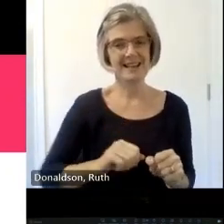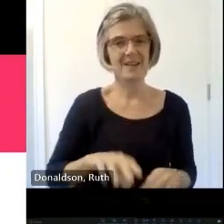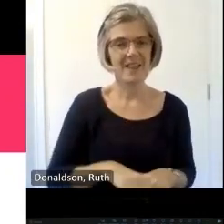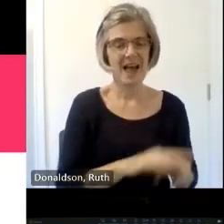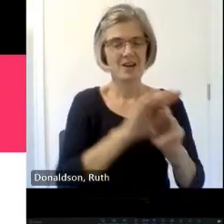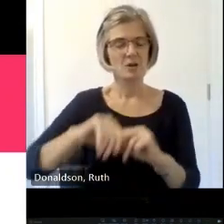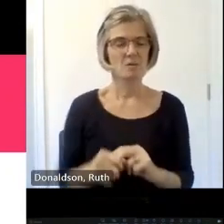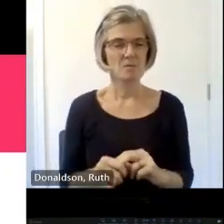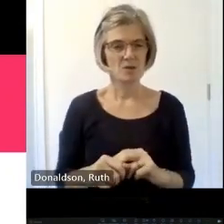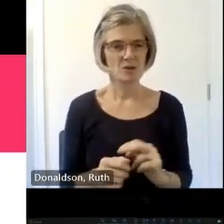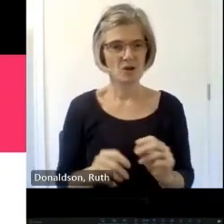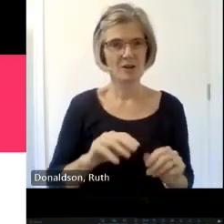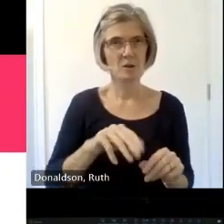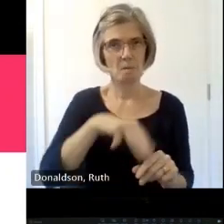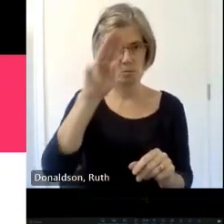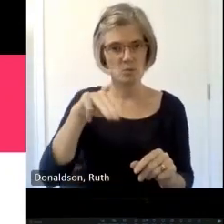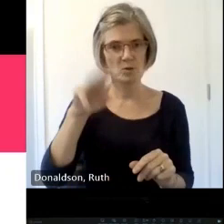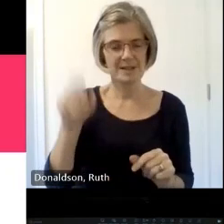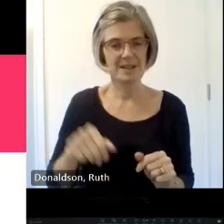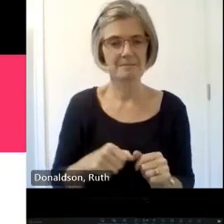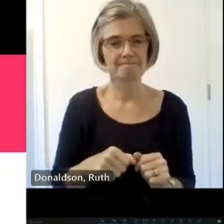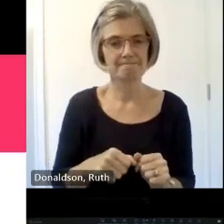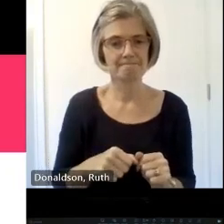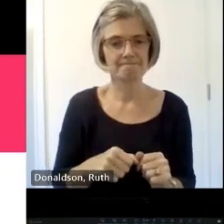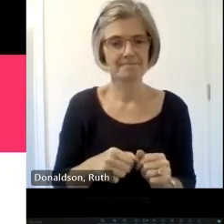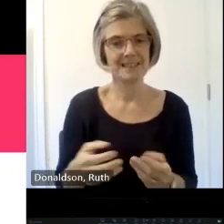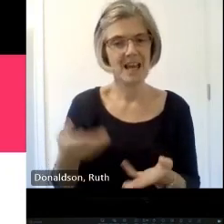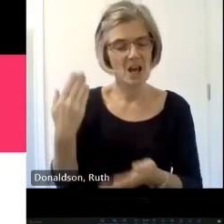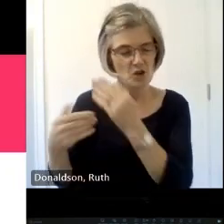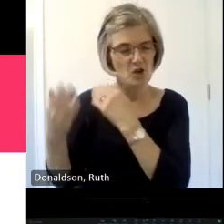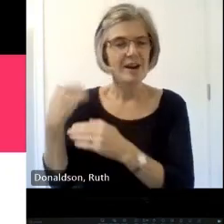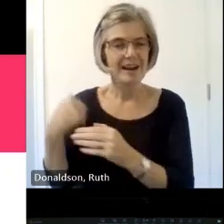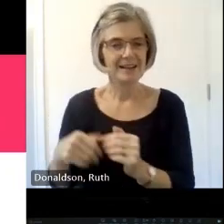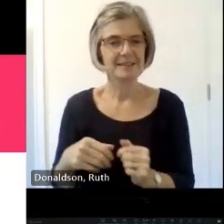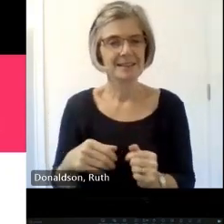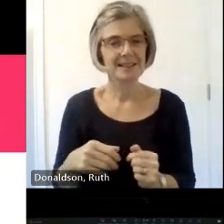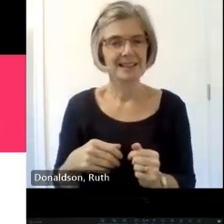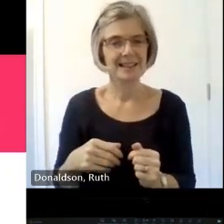I'm using the these two seconds to say hey and and also to let you know about our contemporary